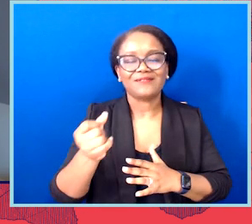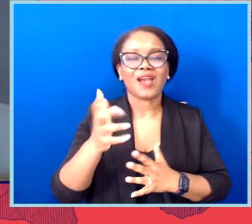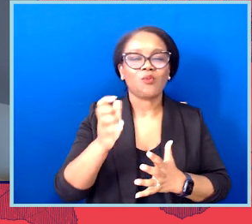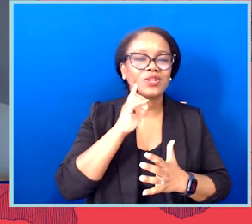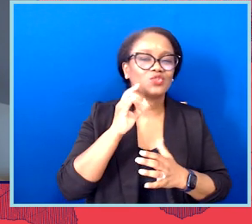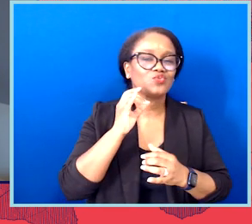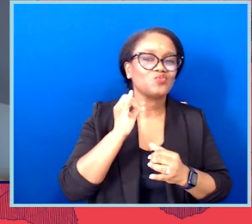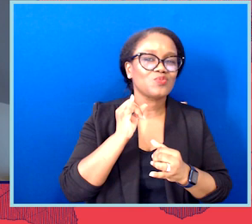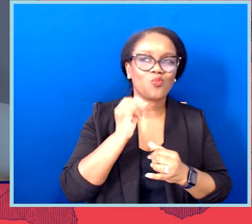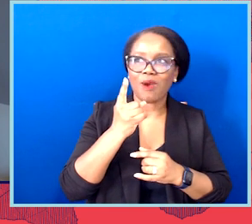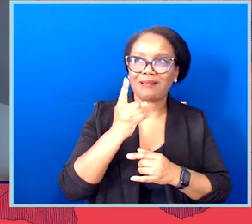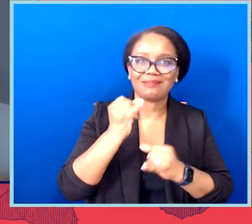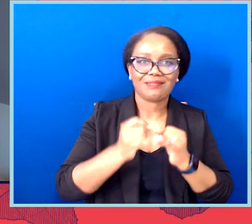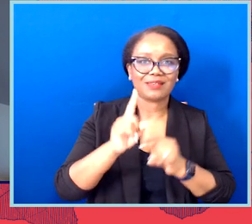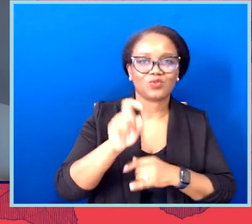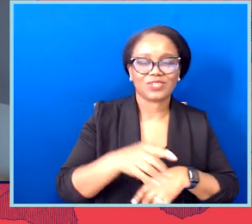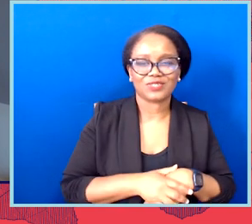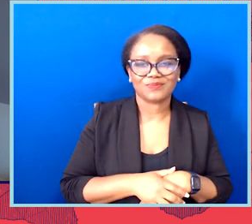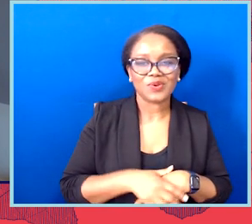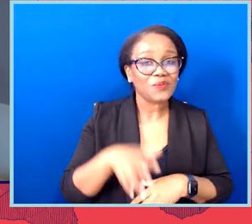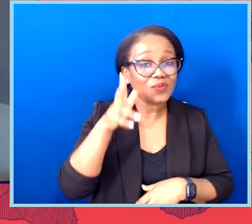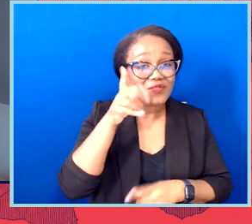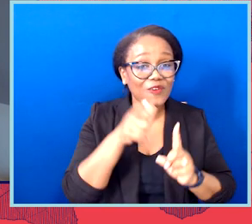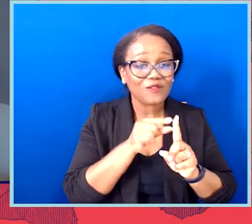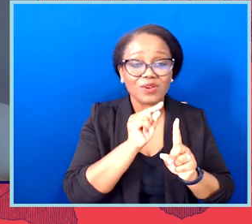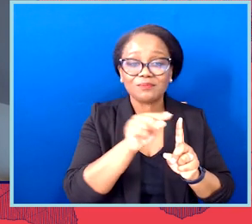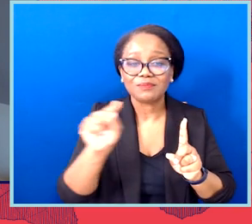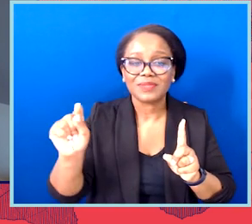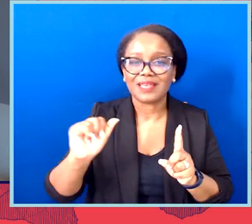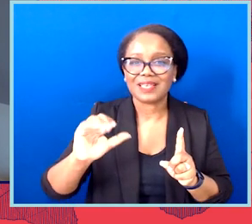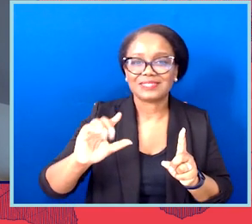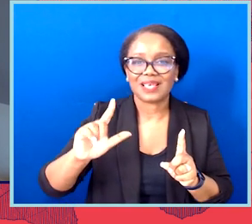We've heard from our ACLU community members about what keeps them resilient.